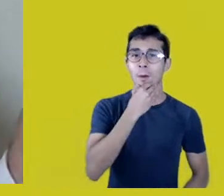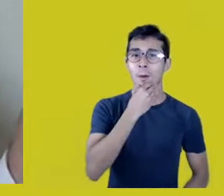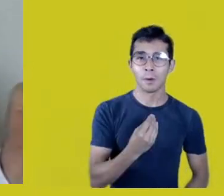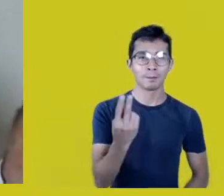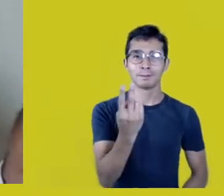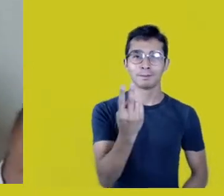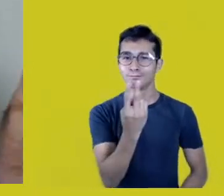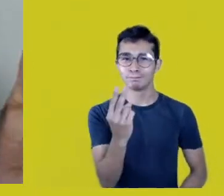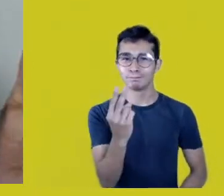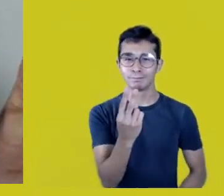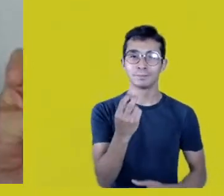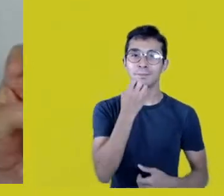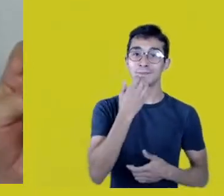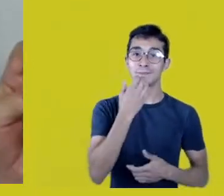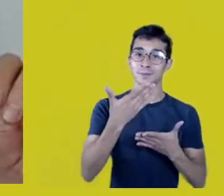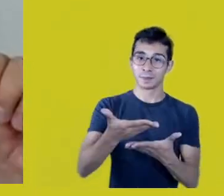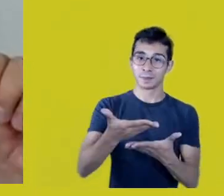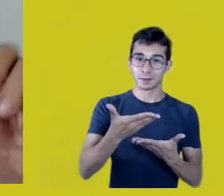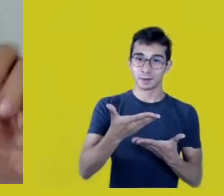to this action by CPT/Sesc.